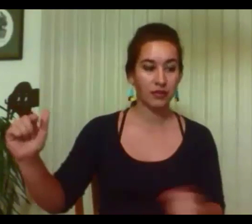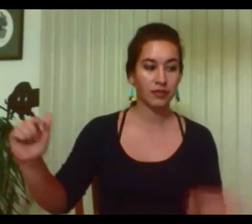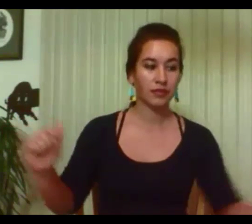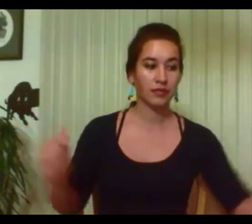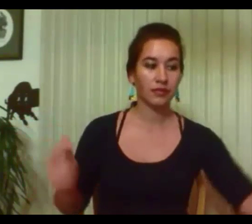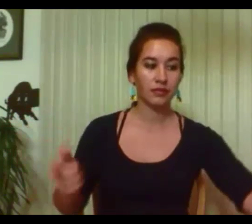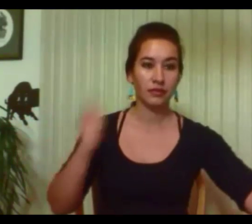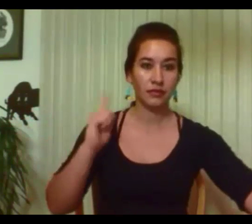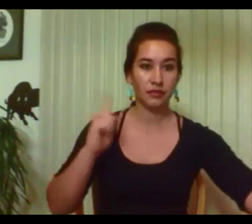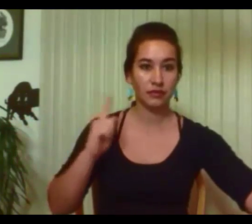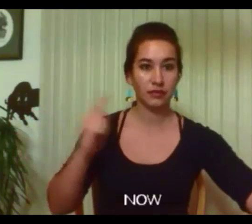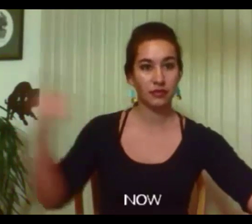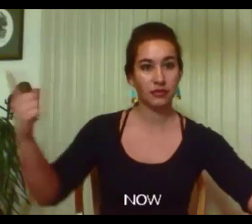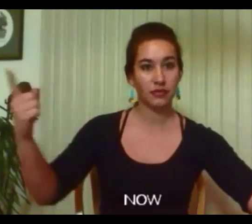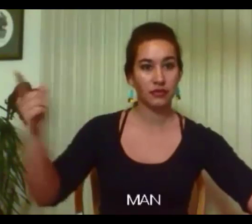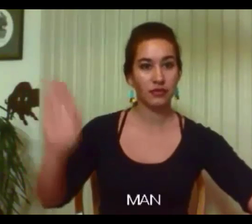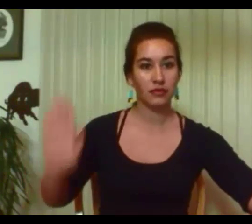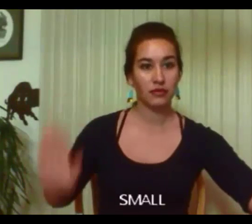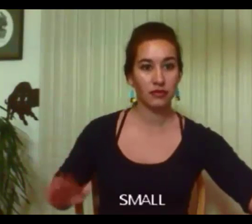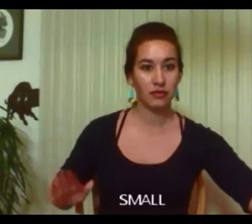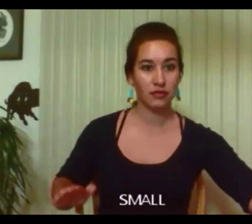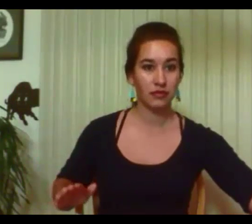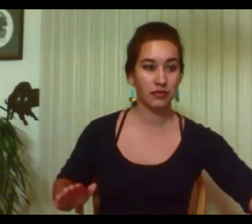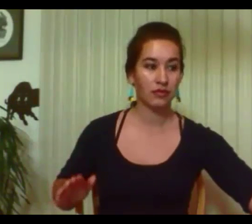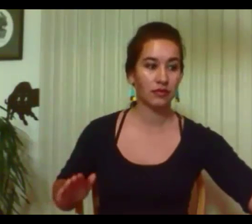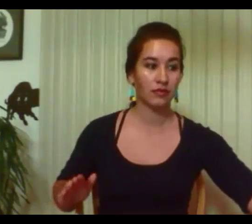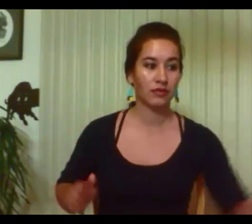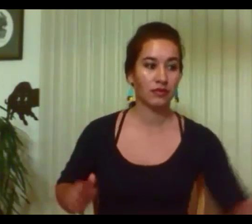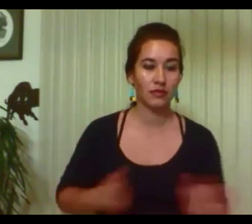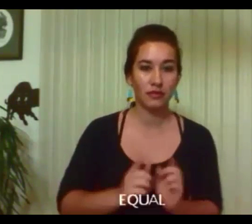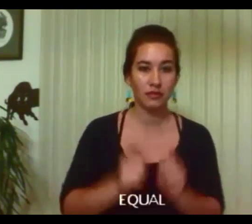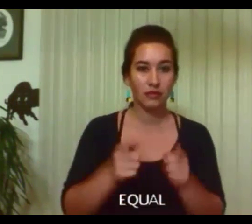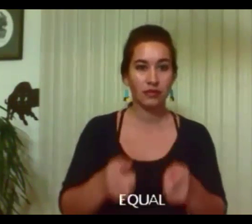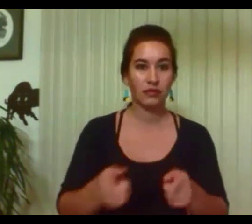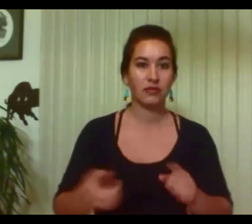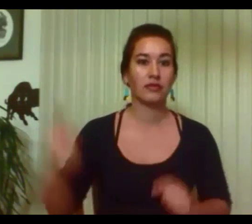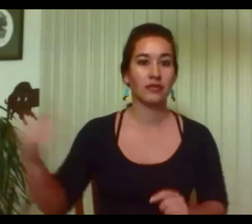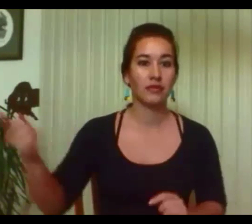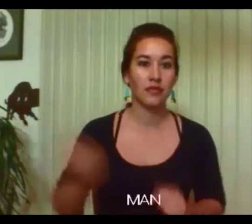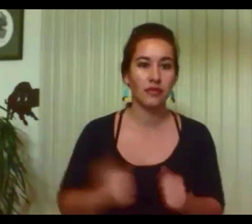That he would one day be a Blackfeet brave